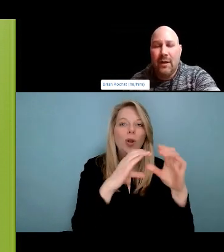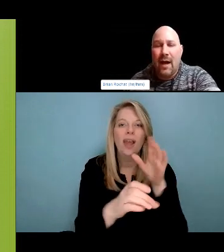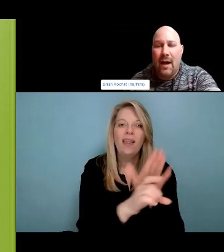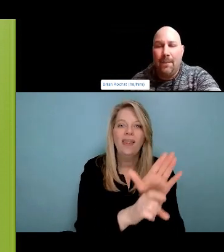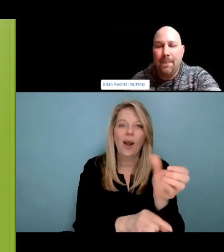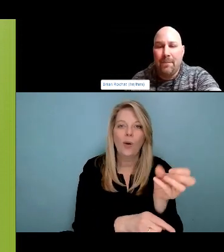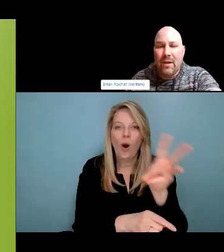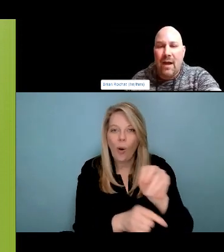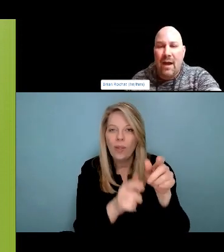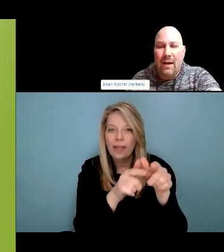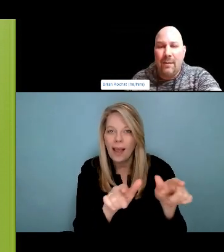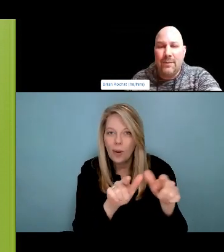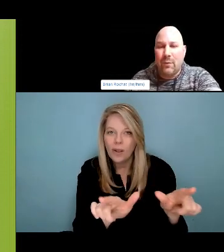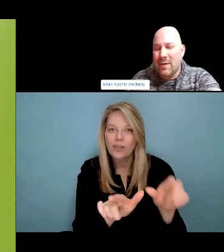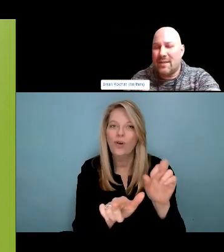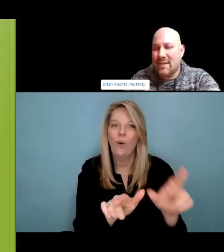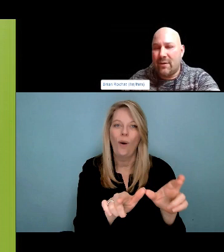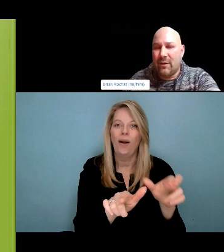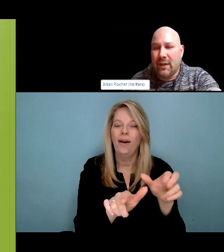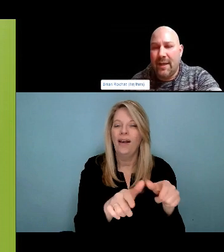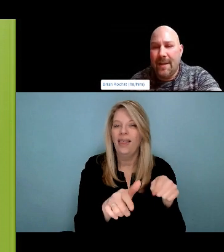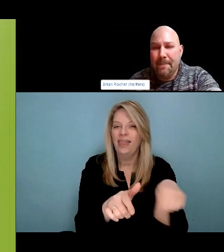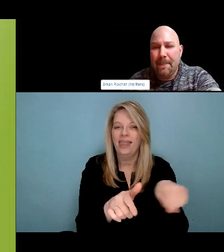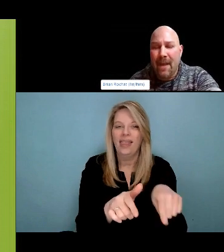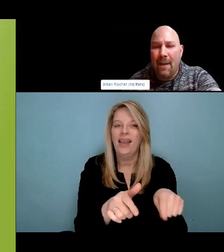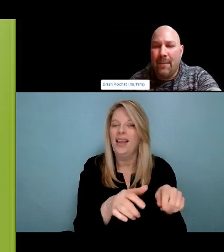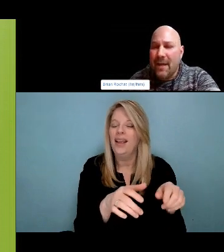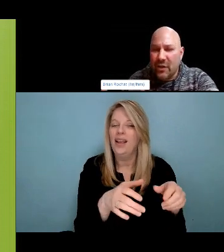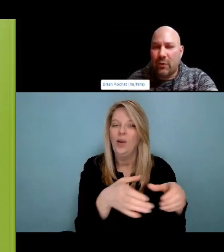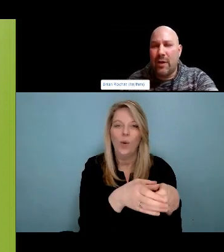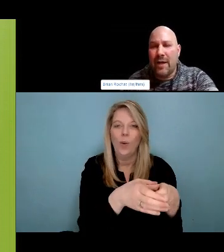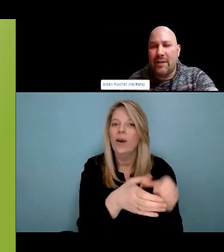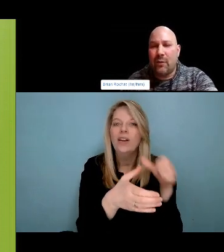am a musician, I'm an artist, and I'm a community activist.